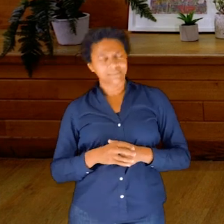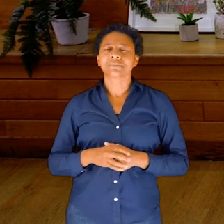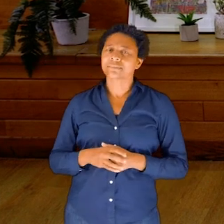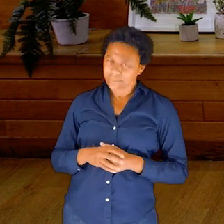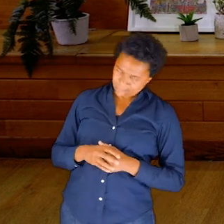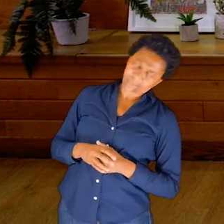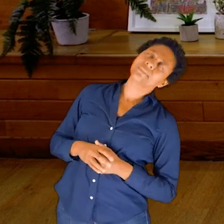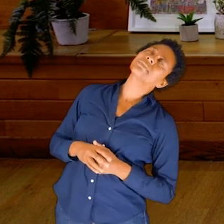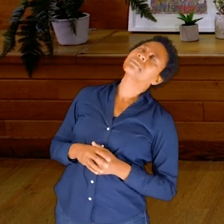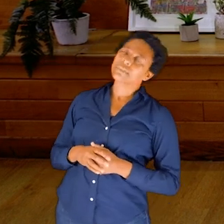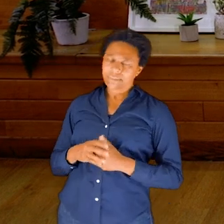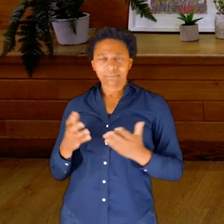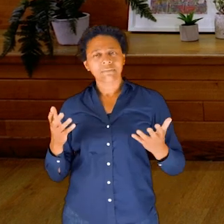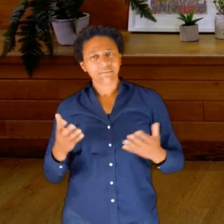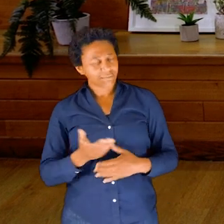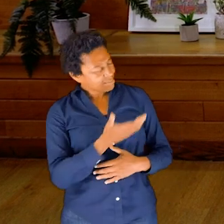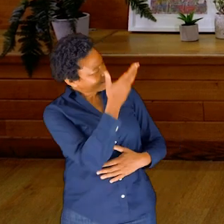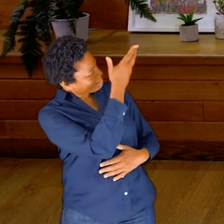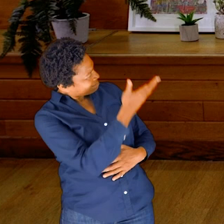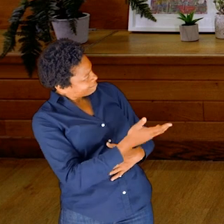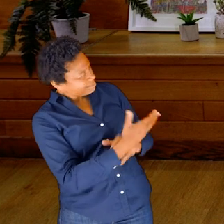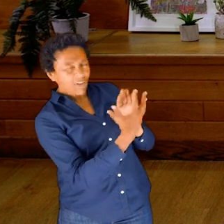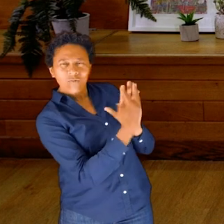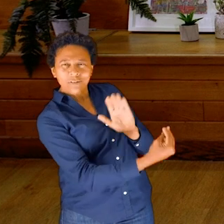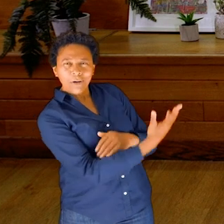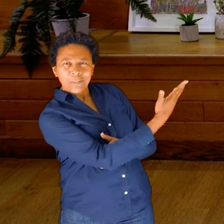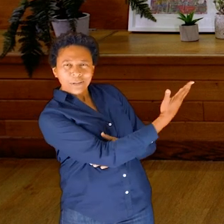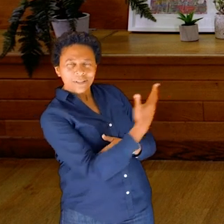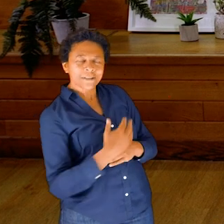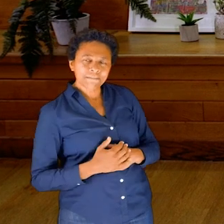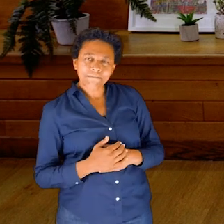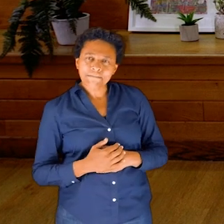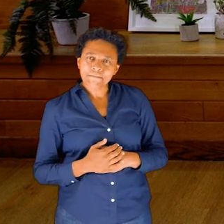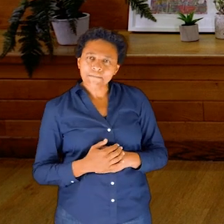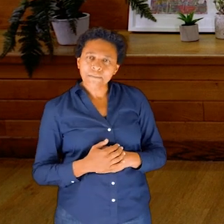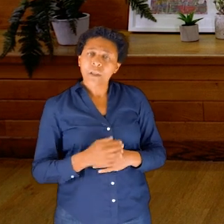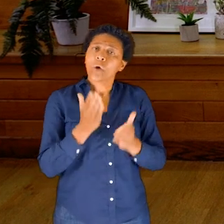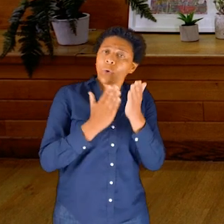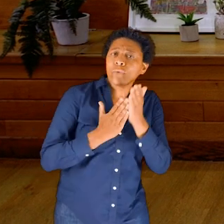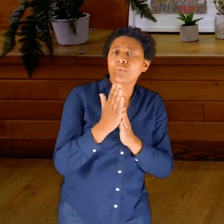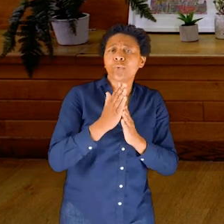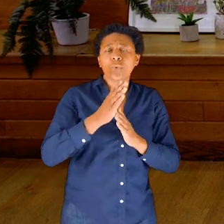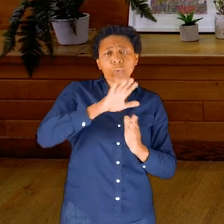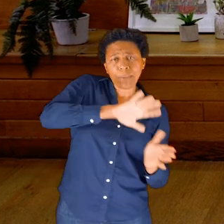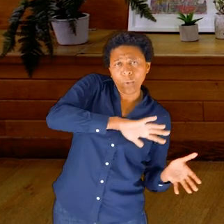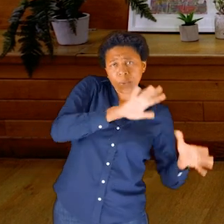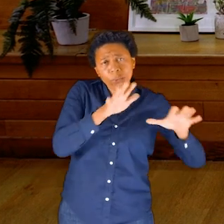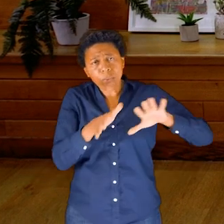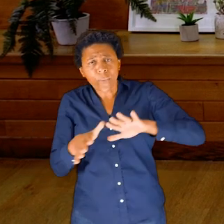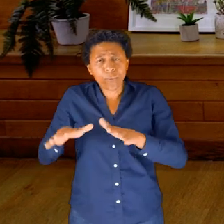So in the moving, we might gain more or learn more about the fluids inside the body.